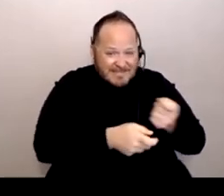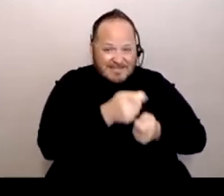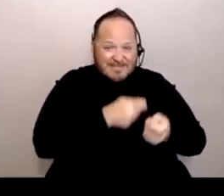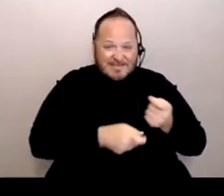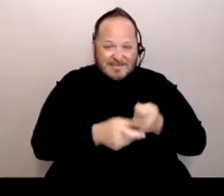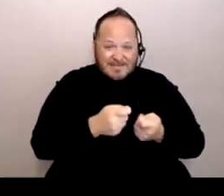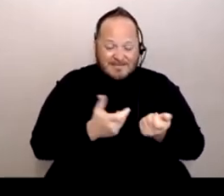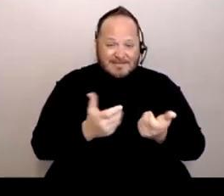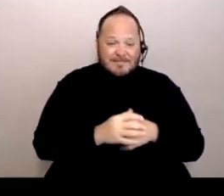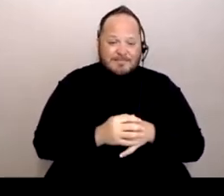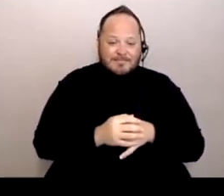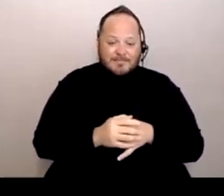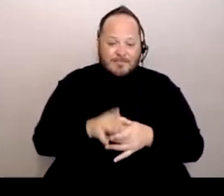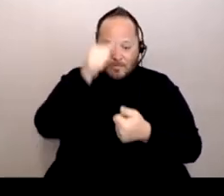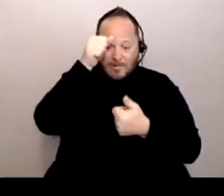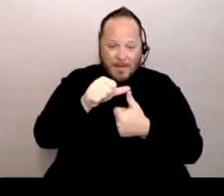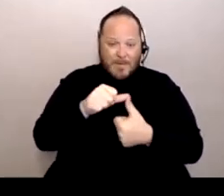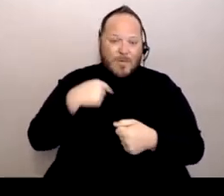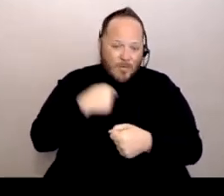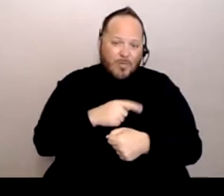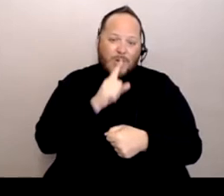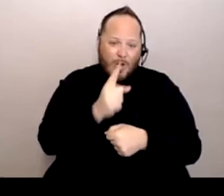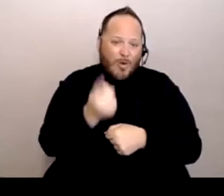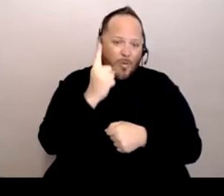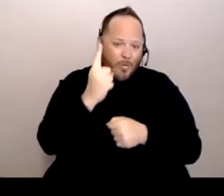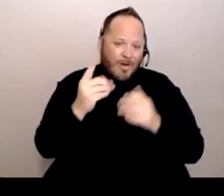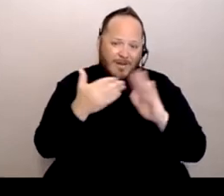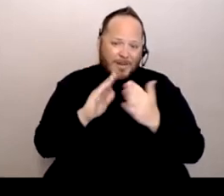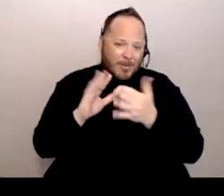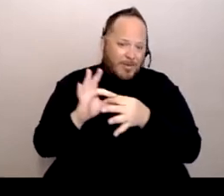Remember that we're one community. We can't think just selfishly.